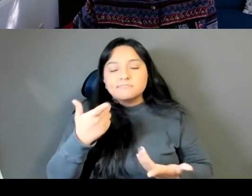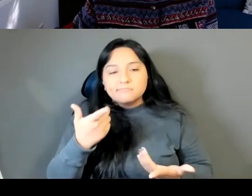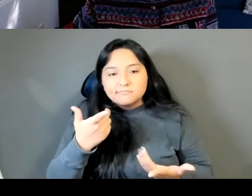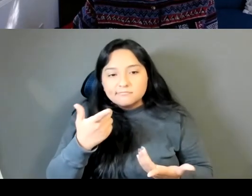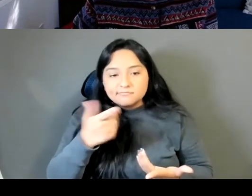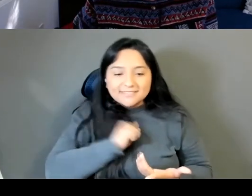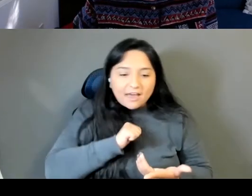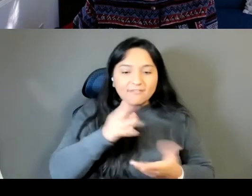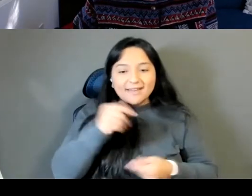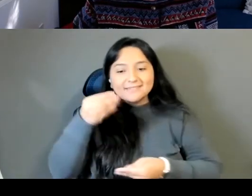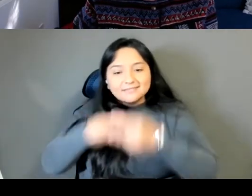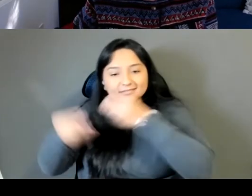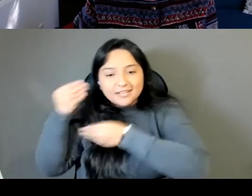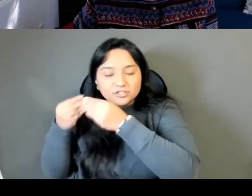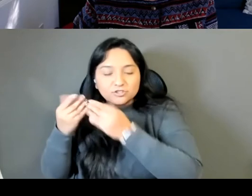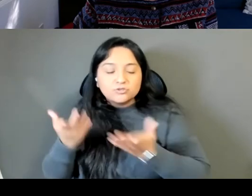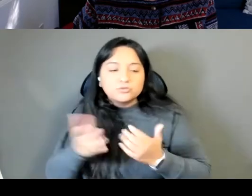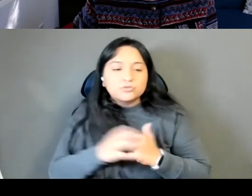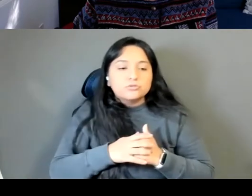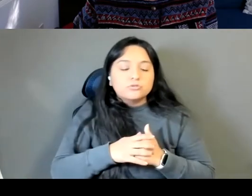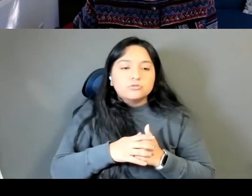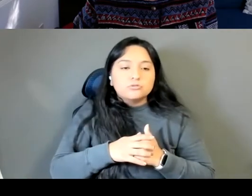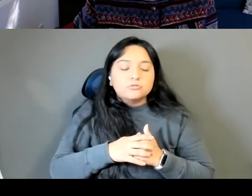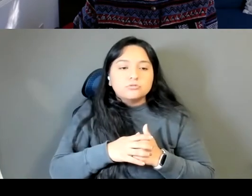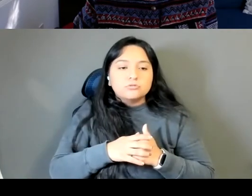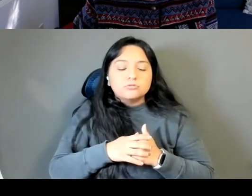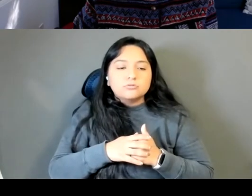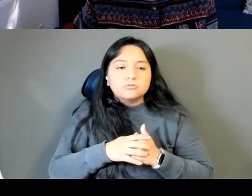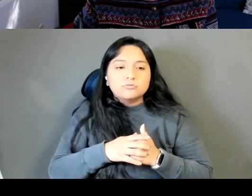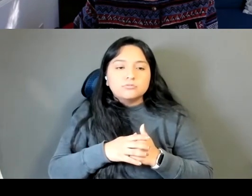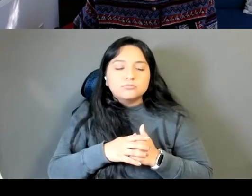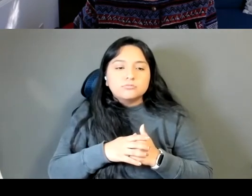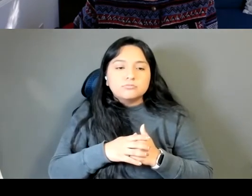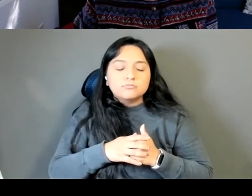Thirii Myo Kyaw Myint sort of the ways in which colonialism is not